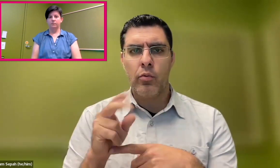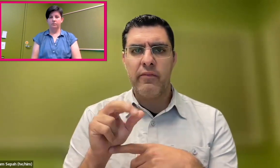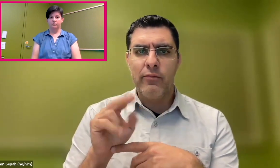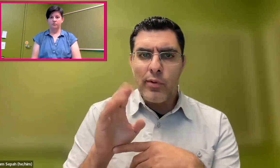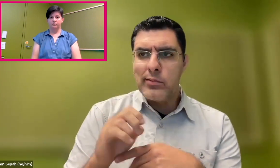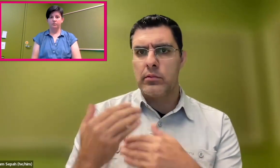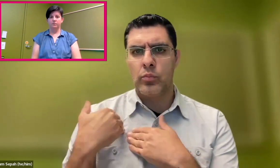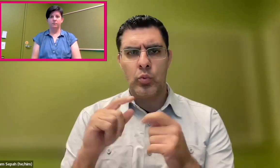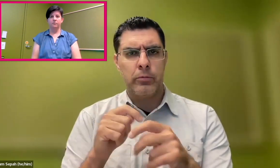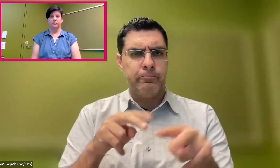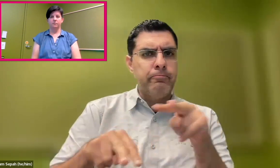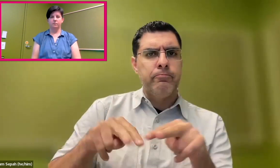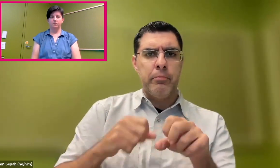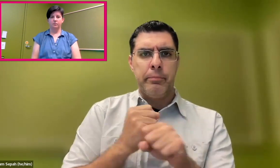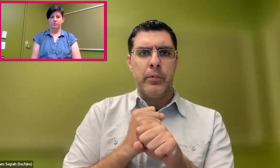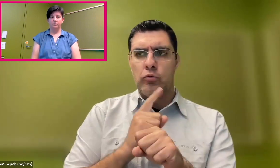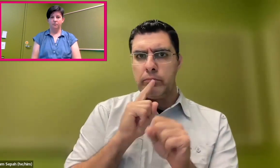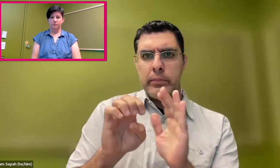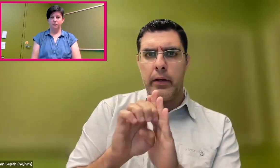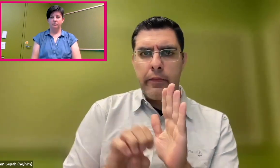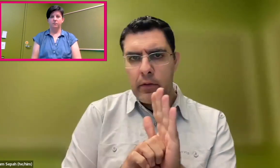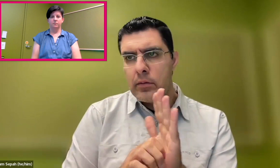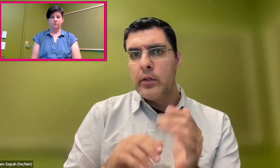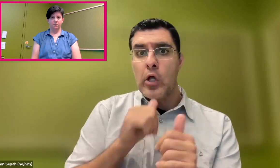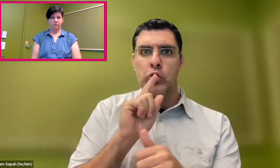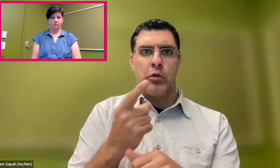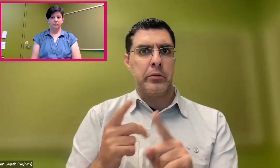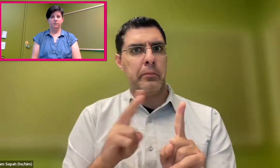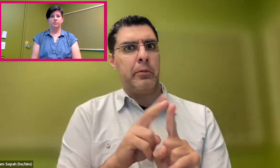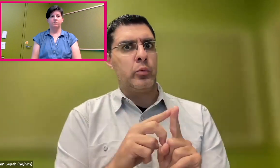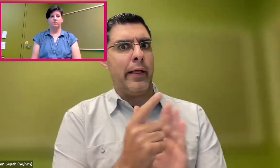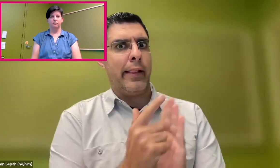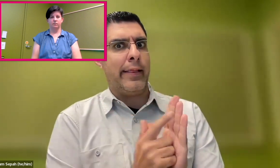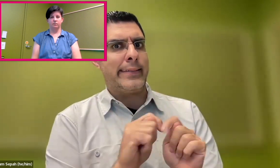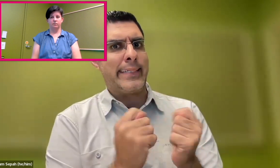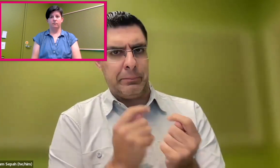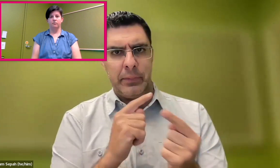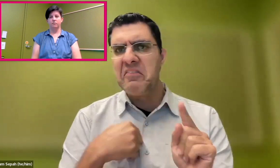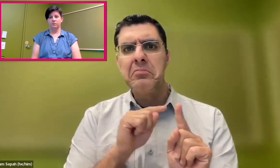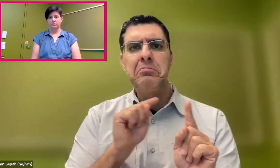Different companies are responsible for making sure that there is a code of ethics that